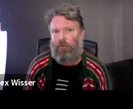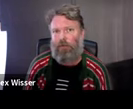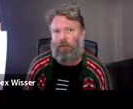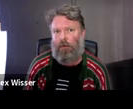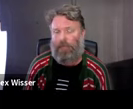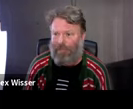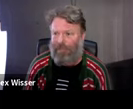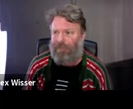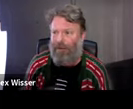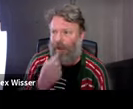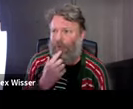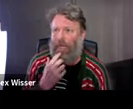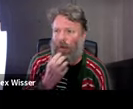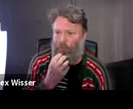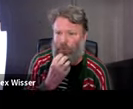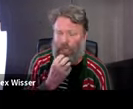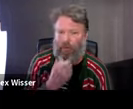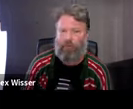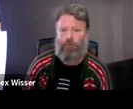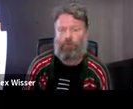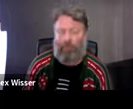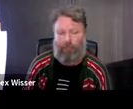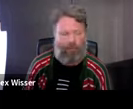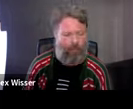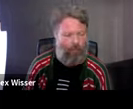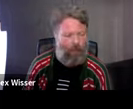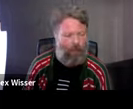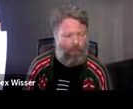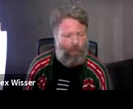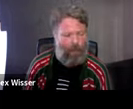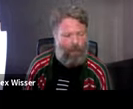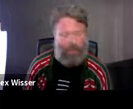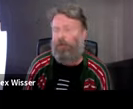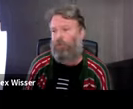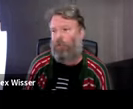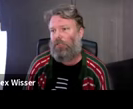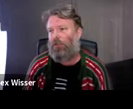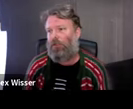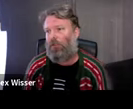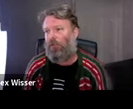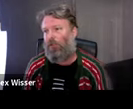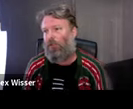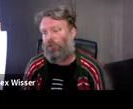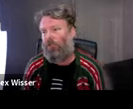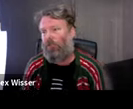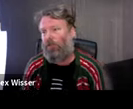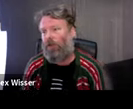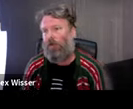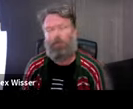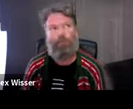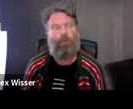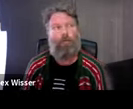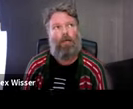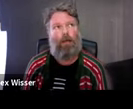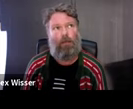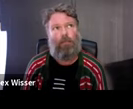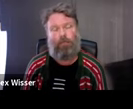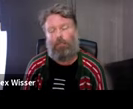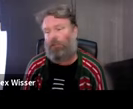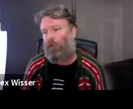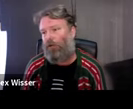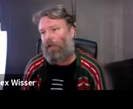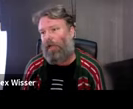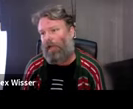pace and artist studios called Index. We came up for residency at